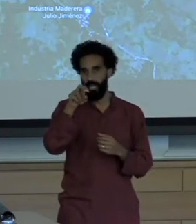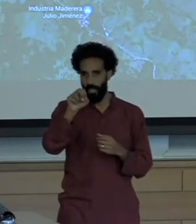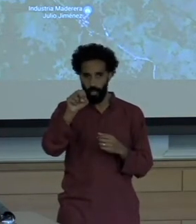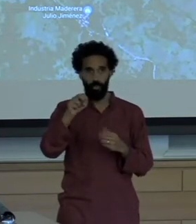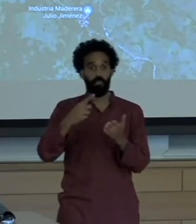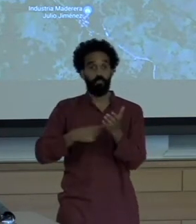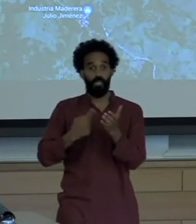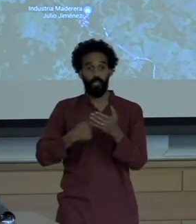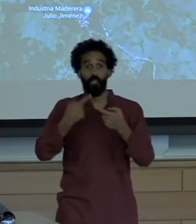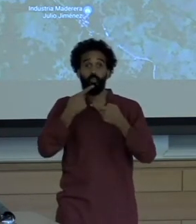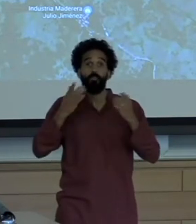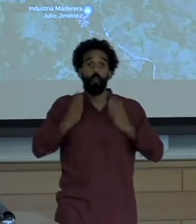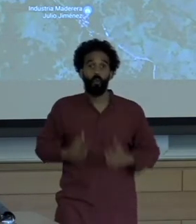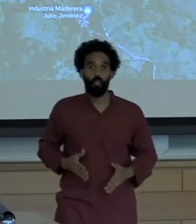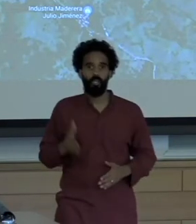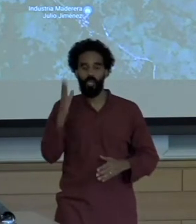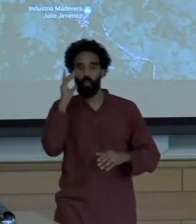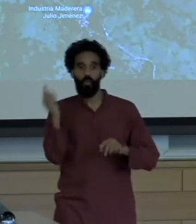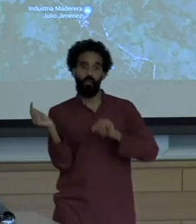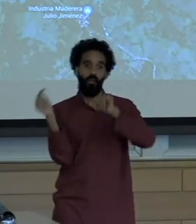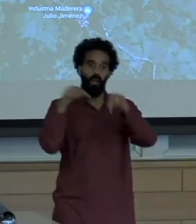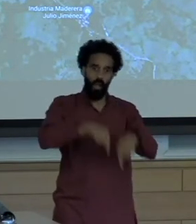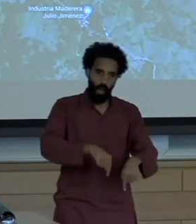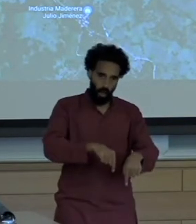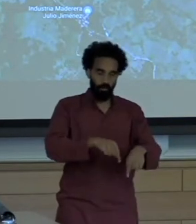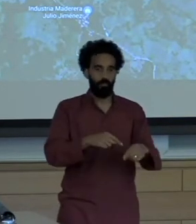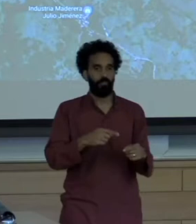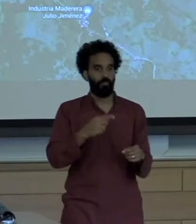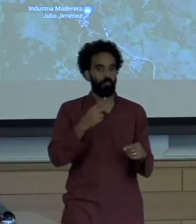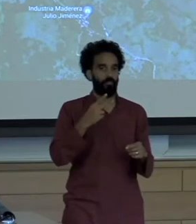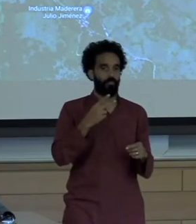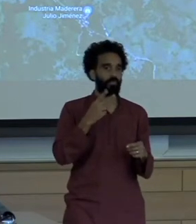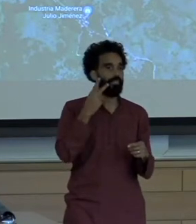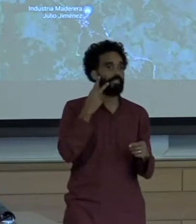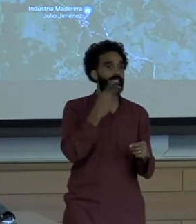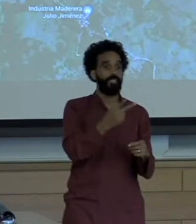usually to DeBaun where the candy seller Girl was standing